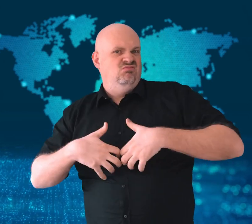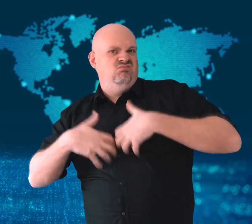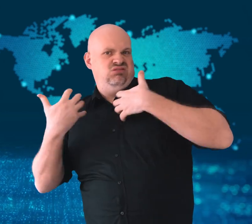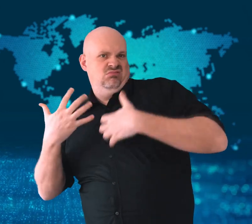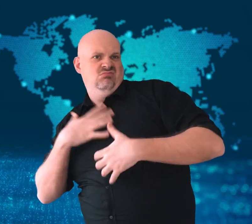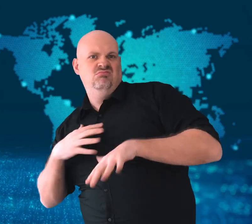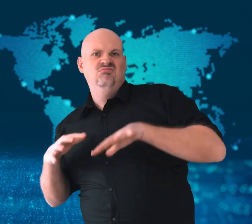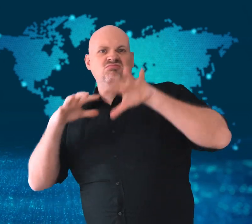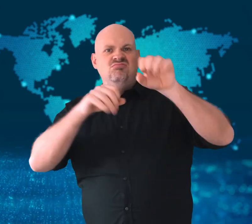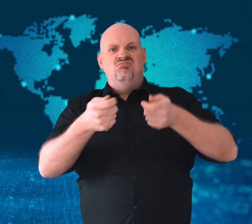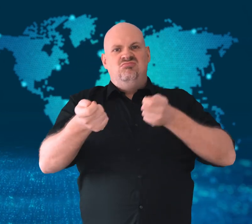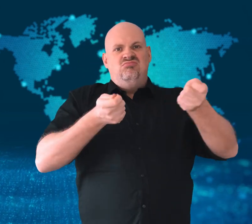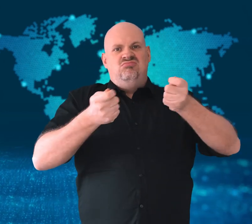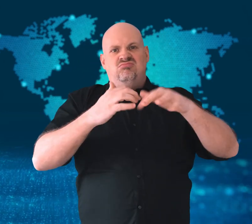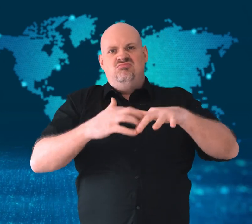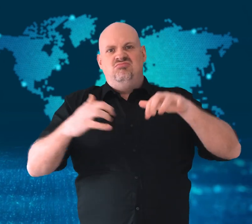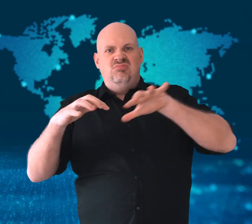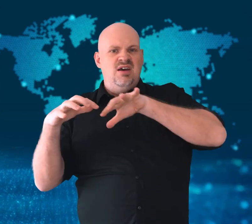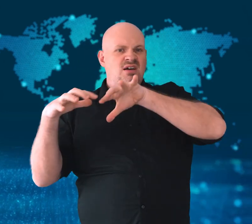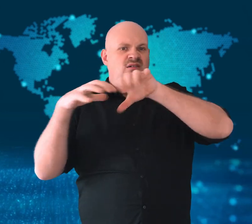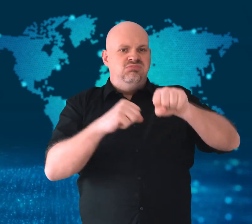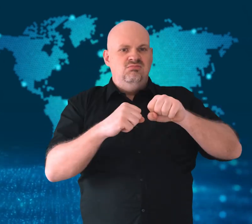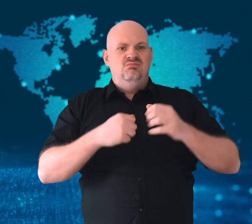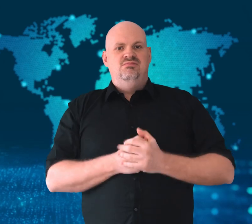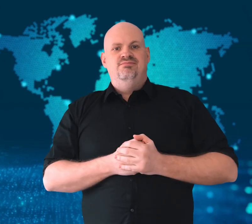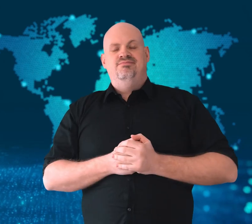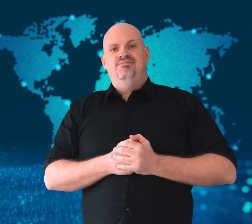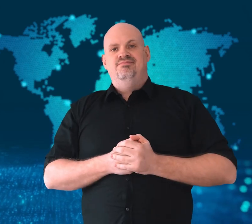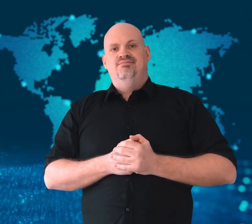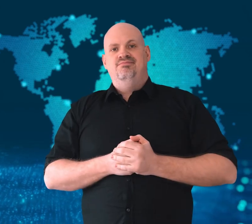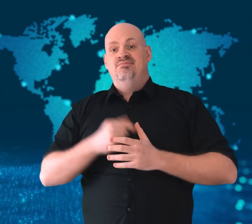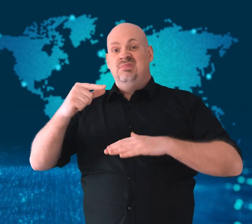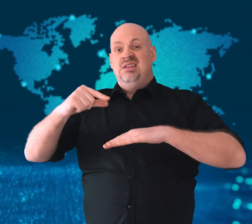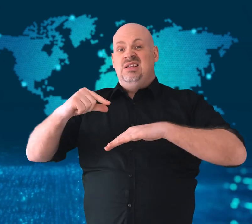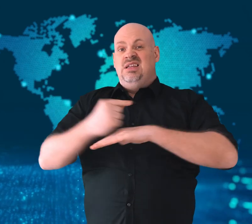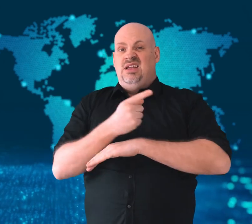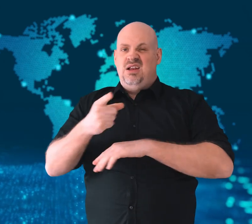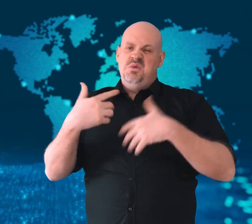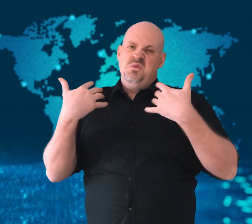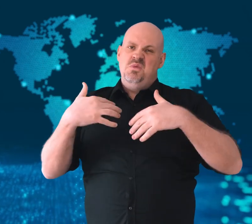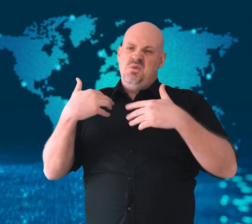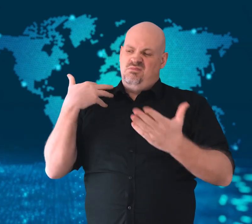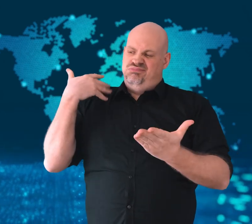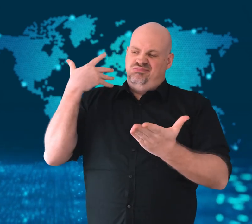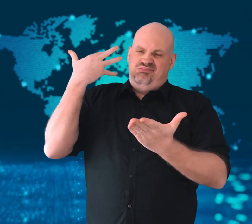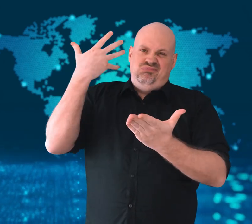trafficking and corruption in the country.